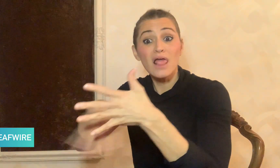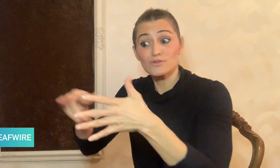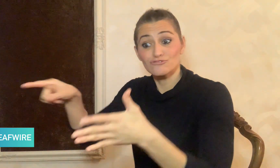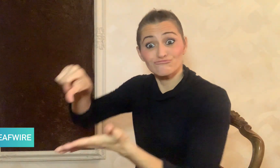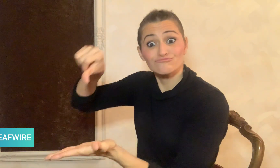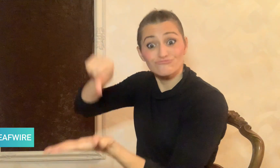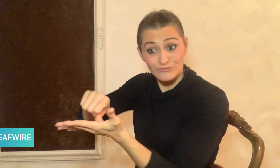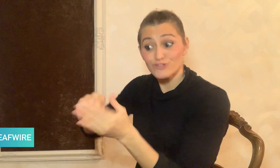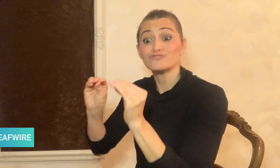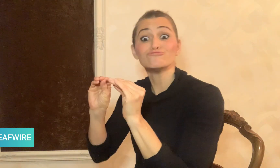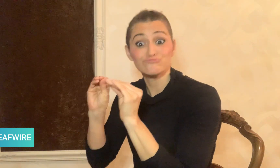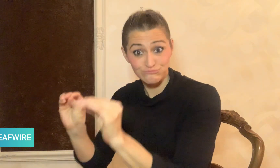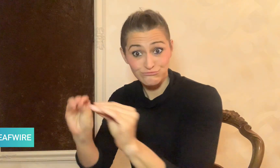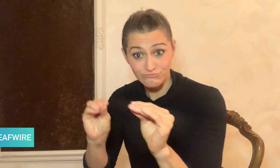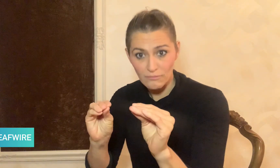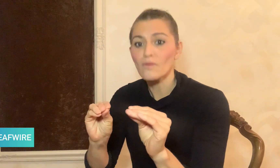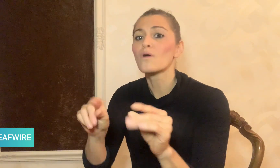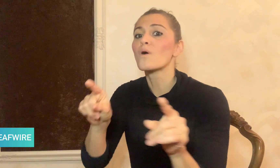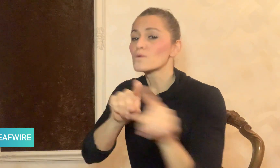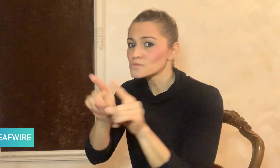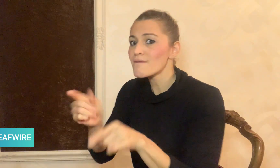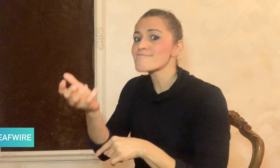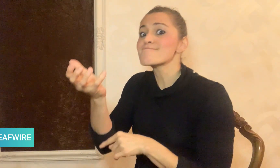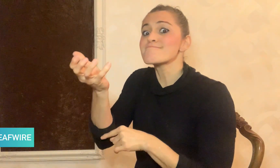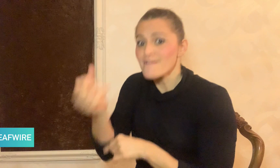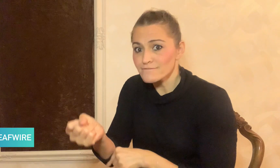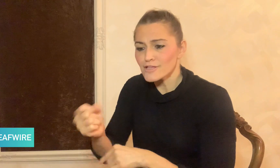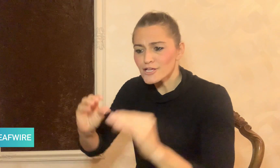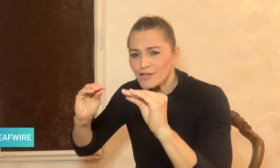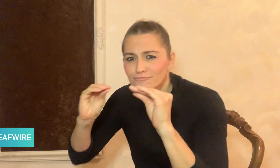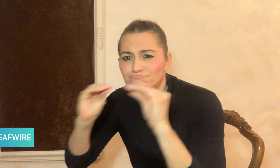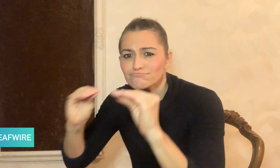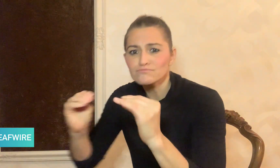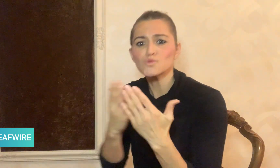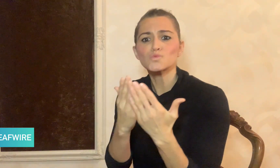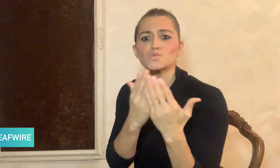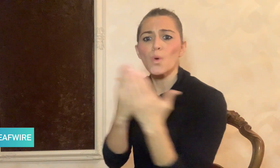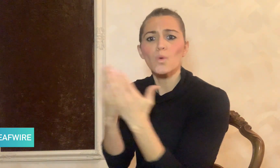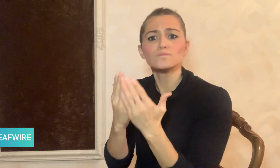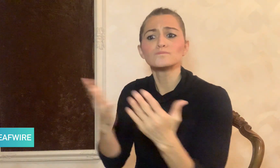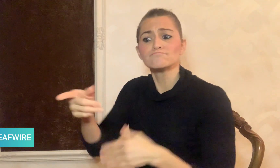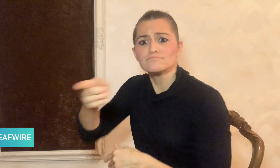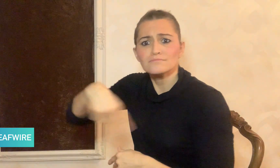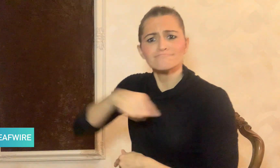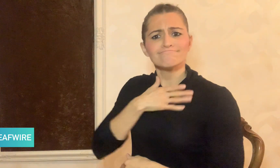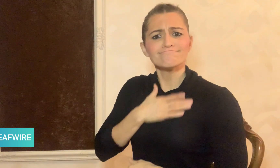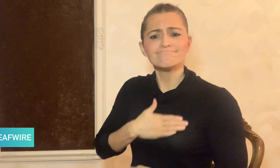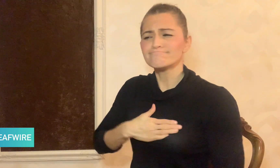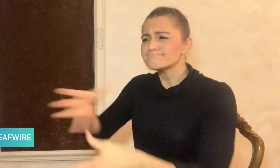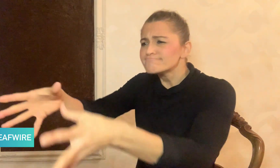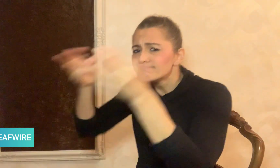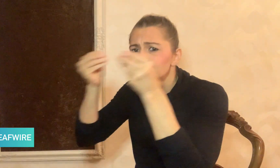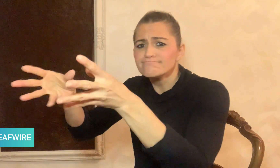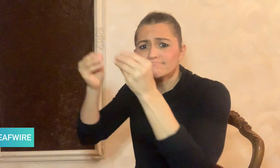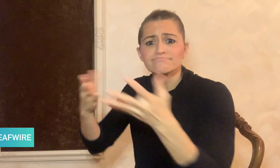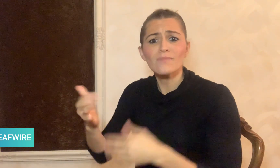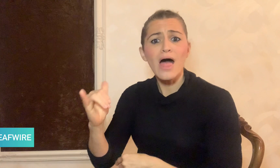The sign language center also provides education in Arabic,